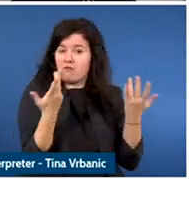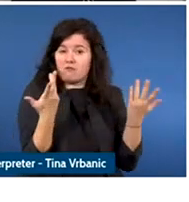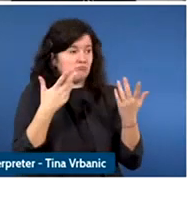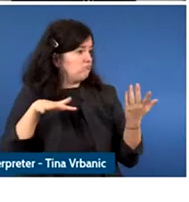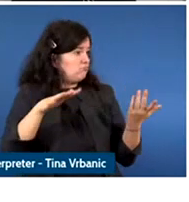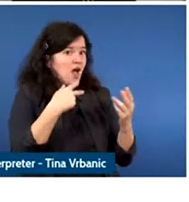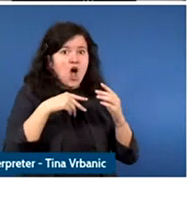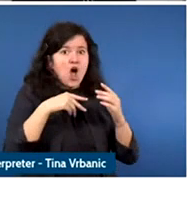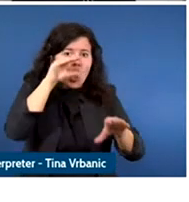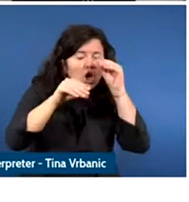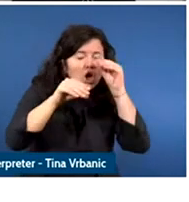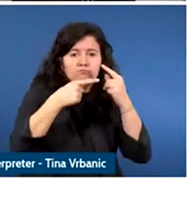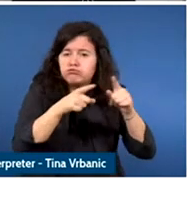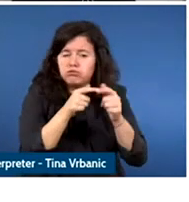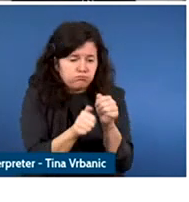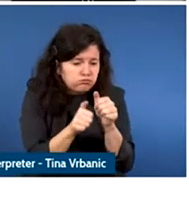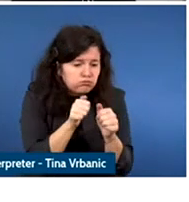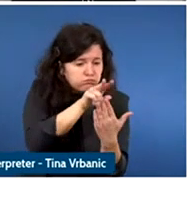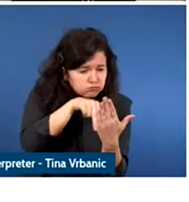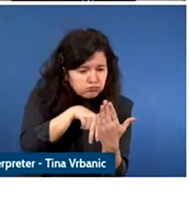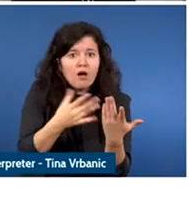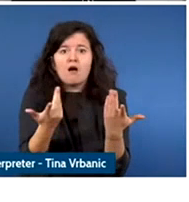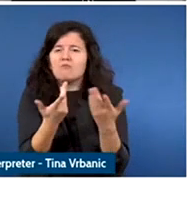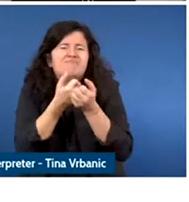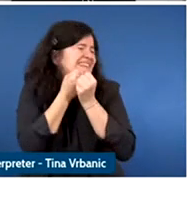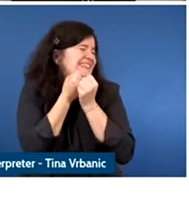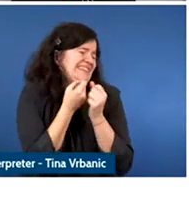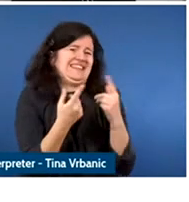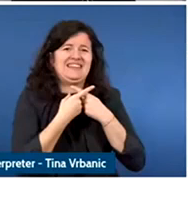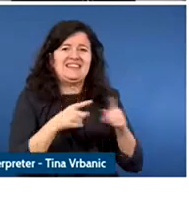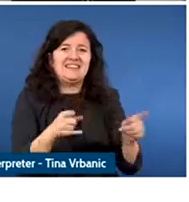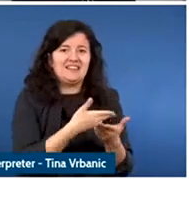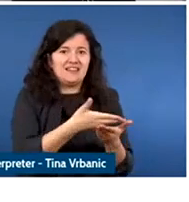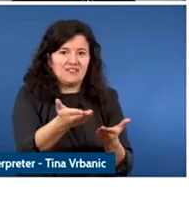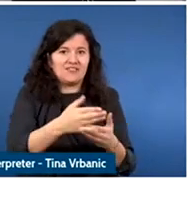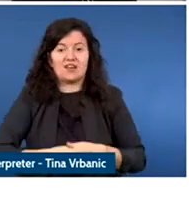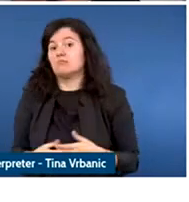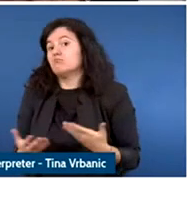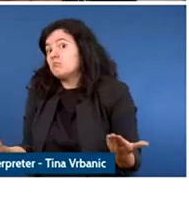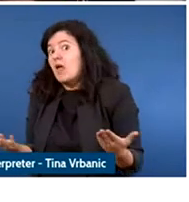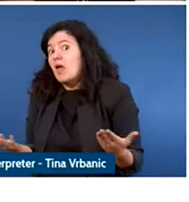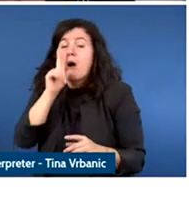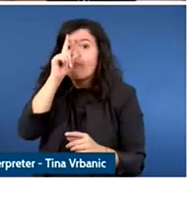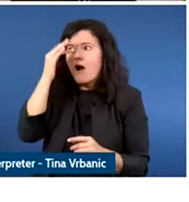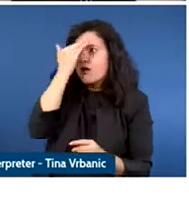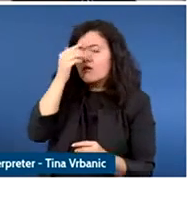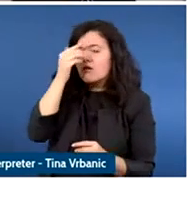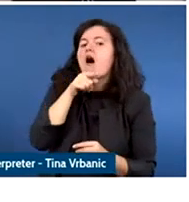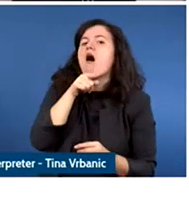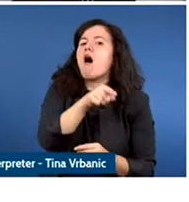Especially also for young people who may want have access to traditional institutions of education.